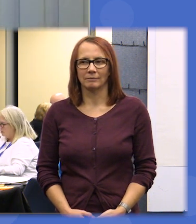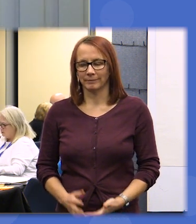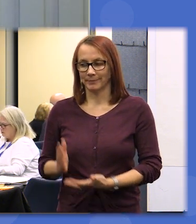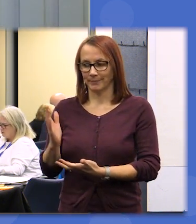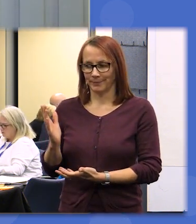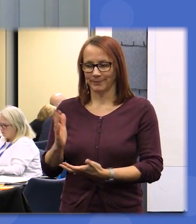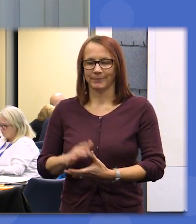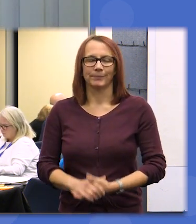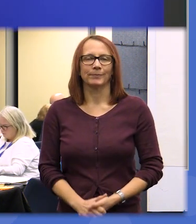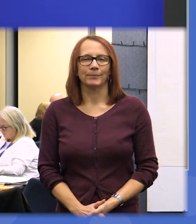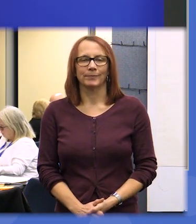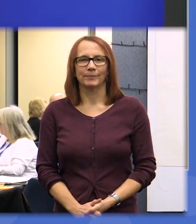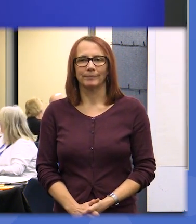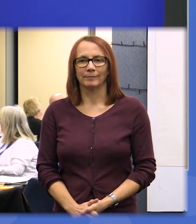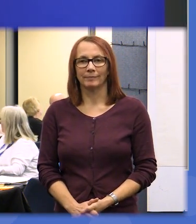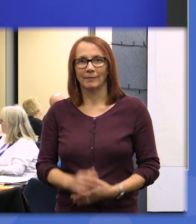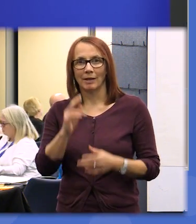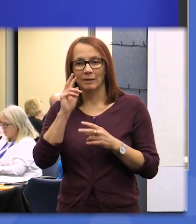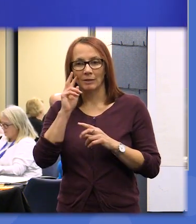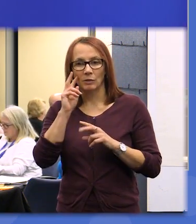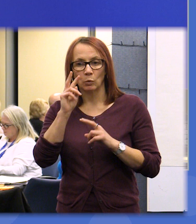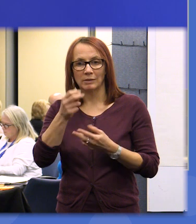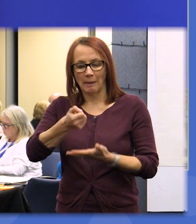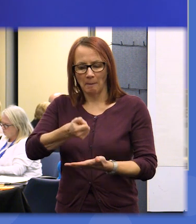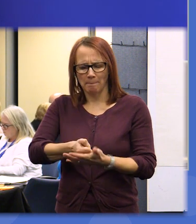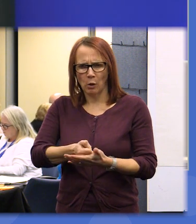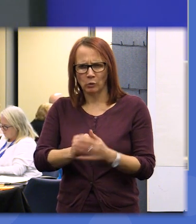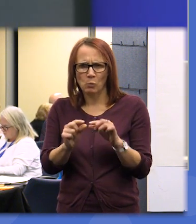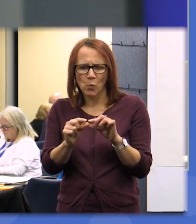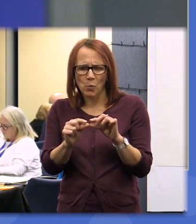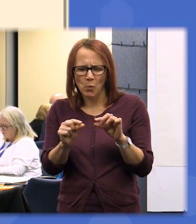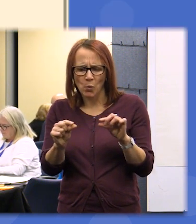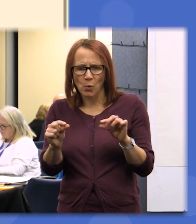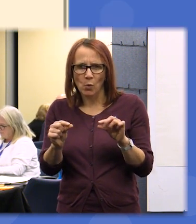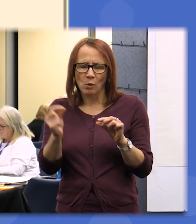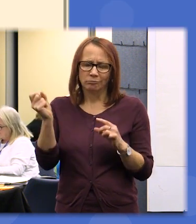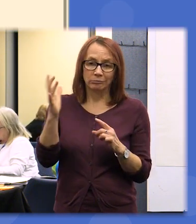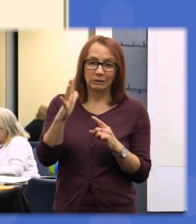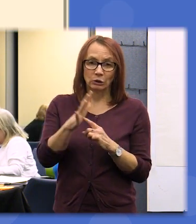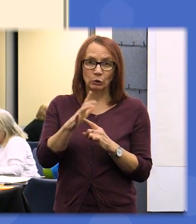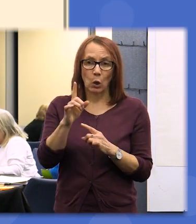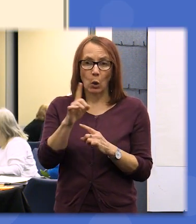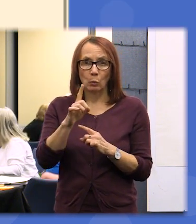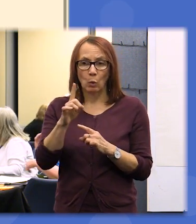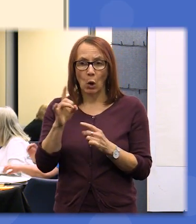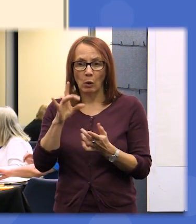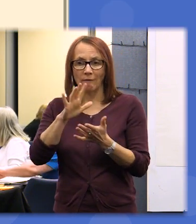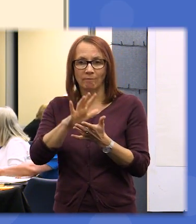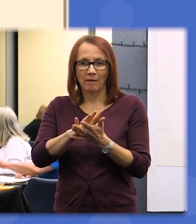so you can see that at the bottom it's a bit of an eyesight test I'm afraid the most popular one was invest in and provide a thriving and fifth purpose